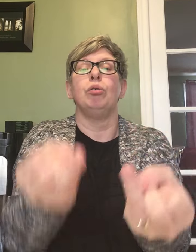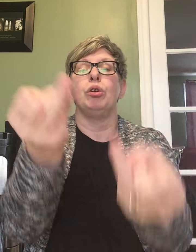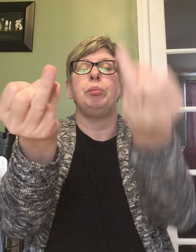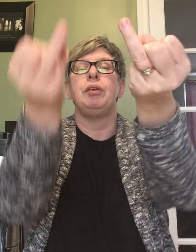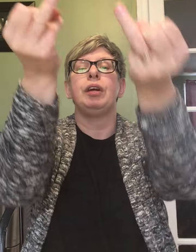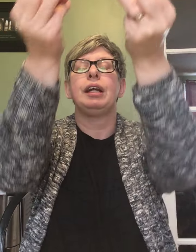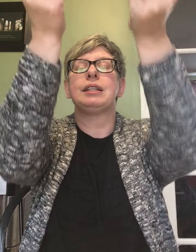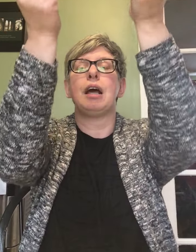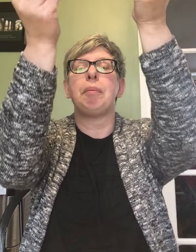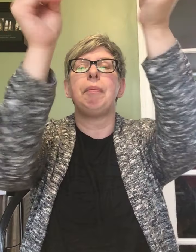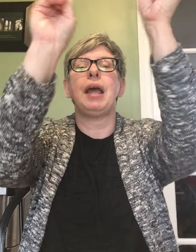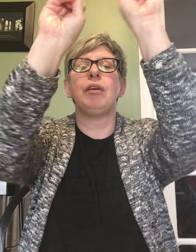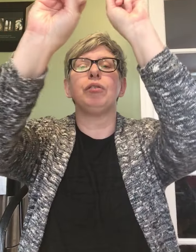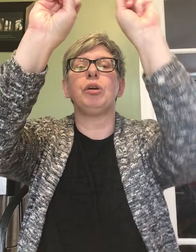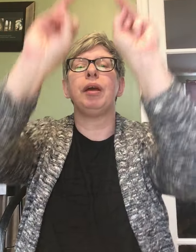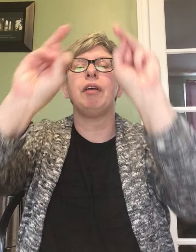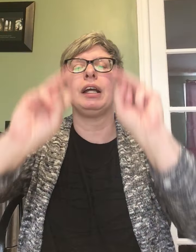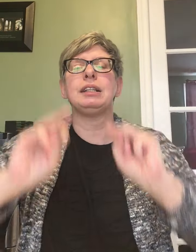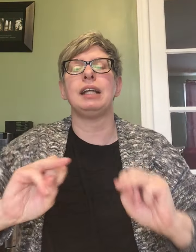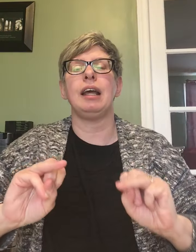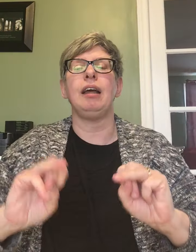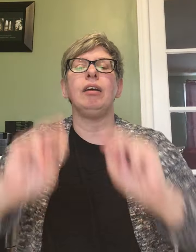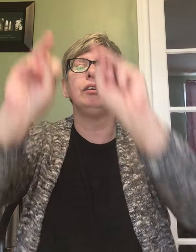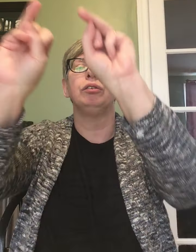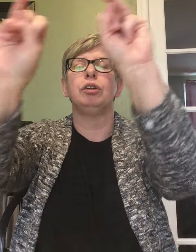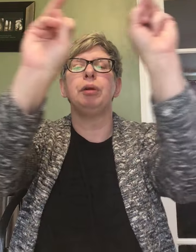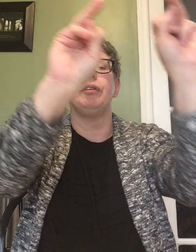Ruby ring is up and ruby ring is down Ruby